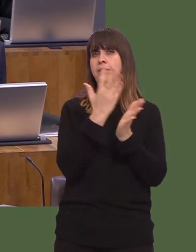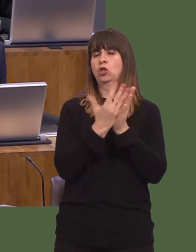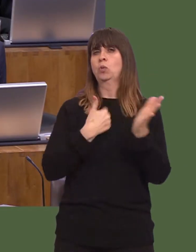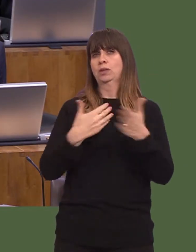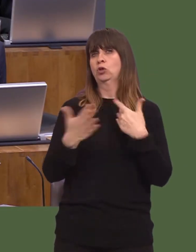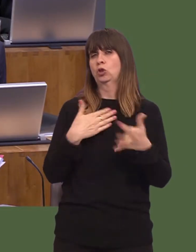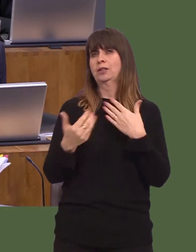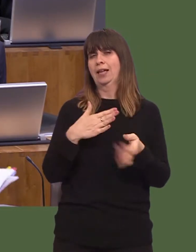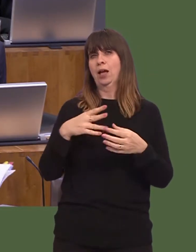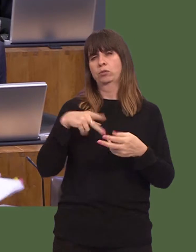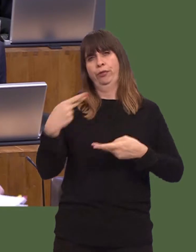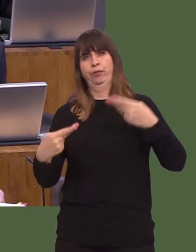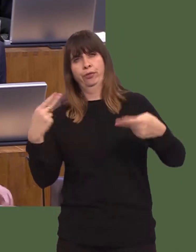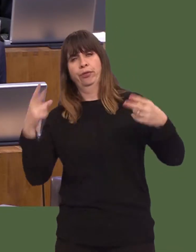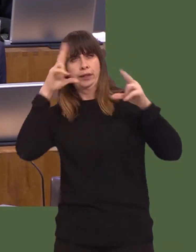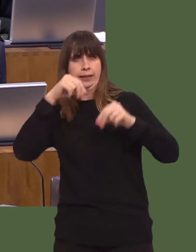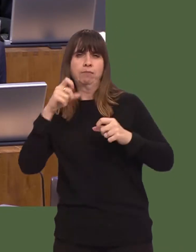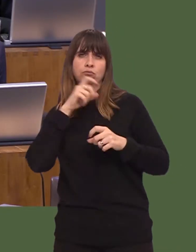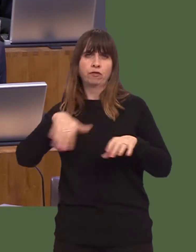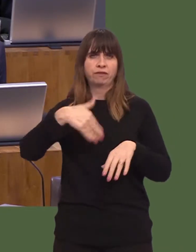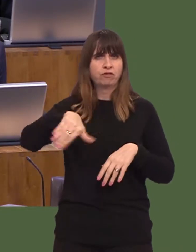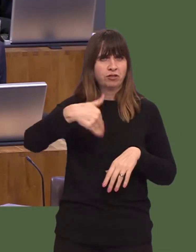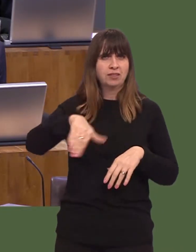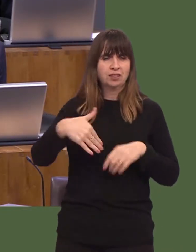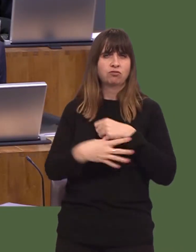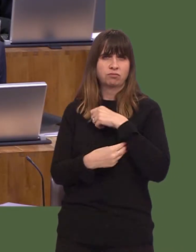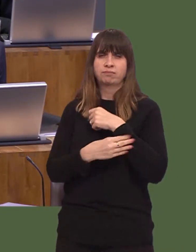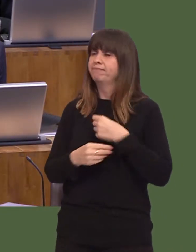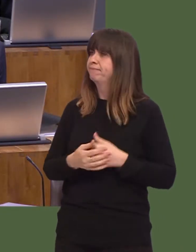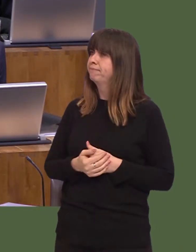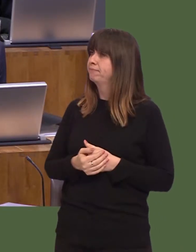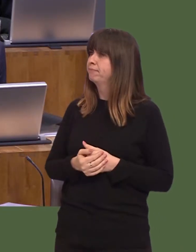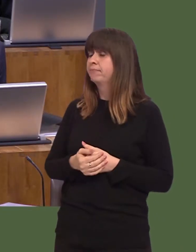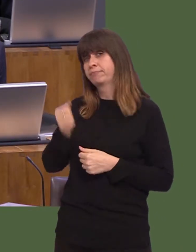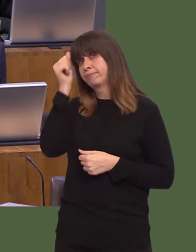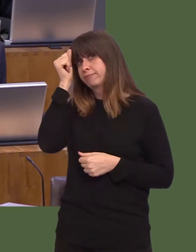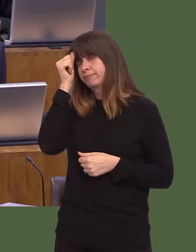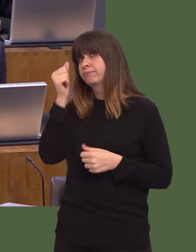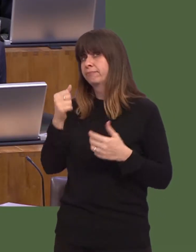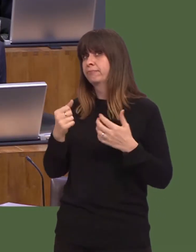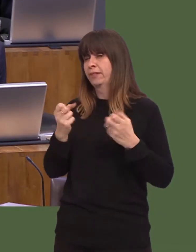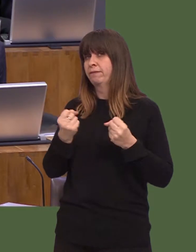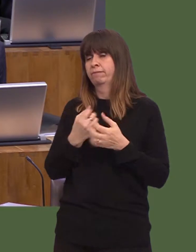There is a question mark at the moment in terms of us being able to understand the numbers of people who are sleeping rough.